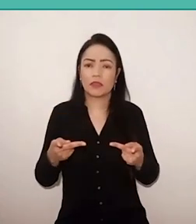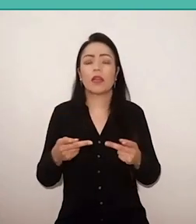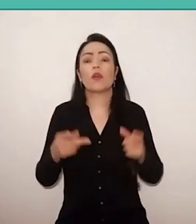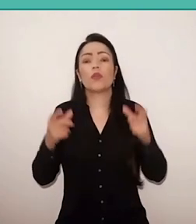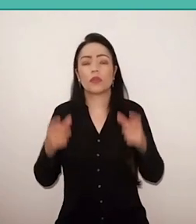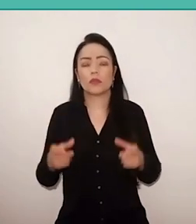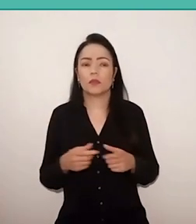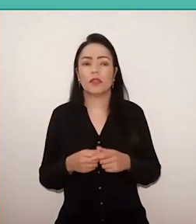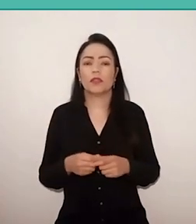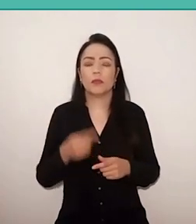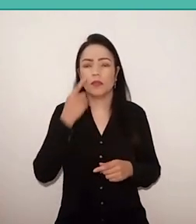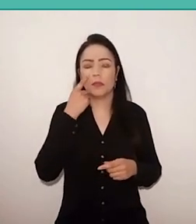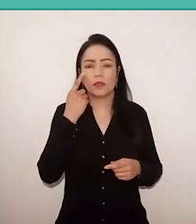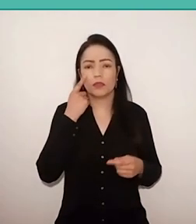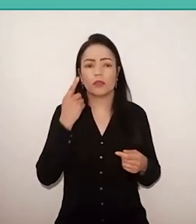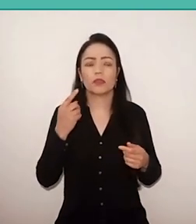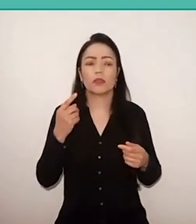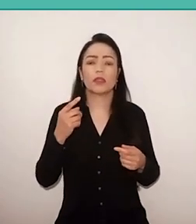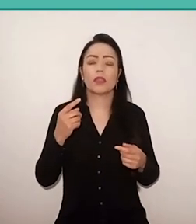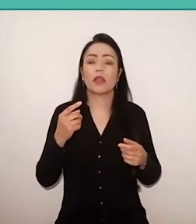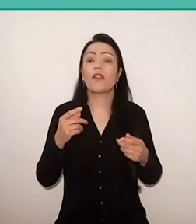When he was in Geneva, in the last five years,